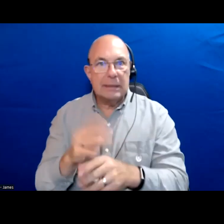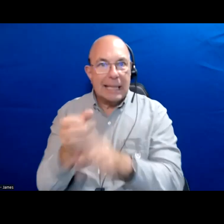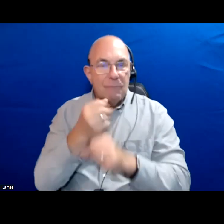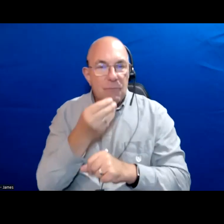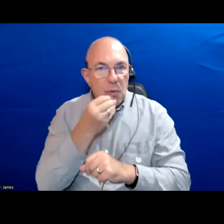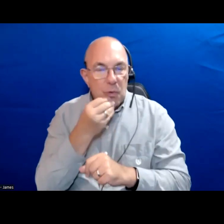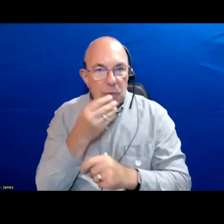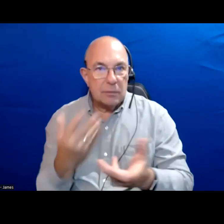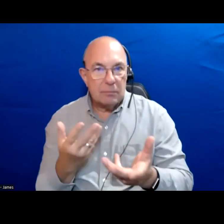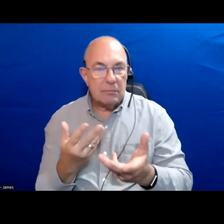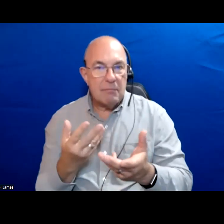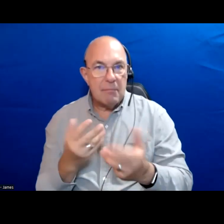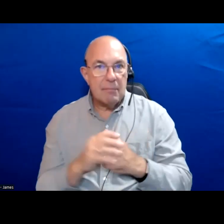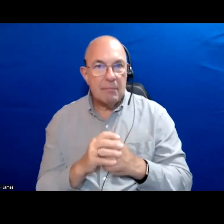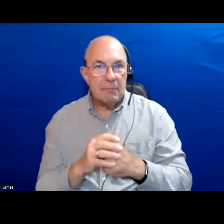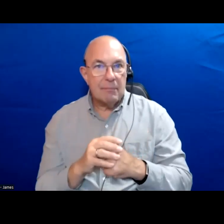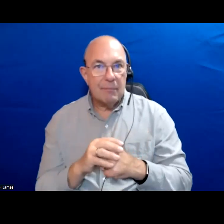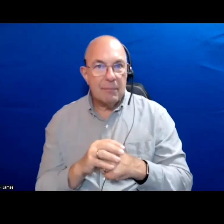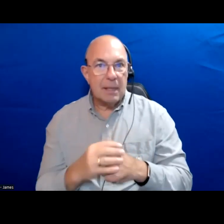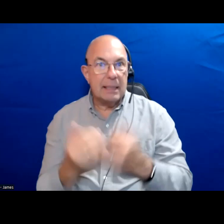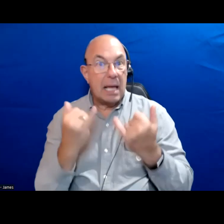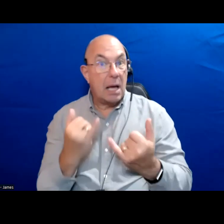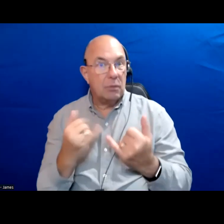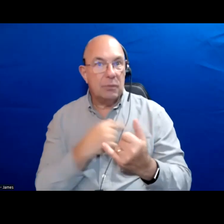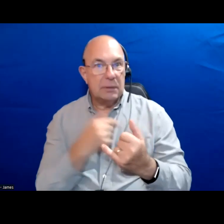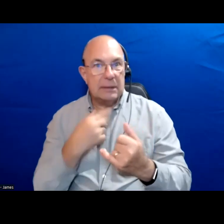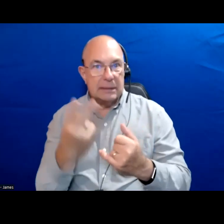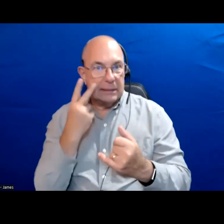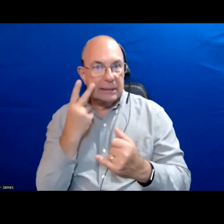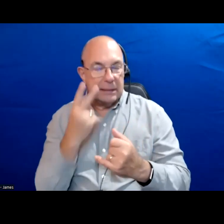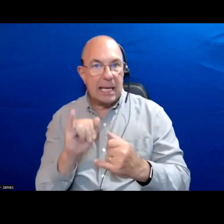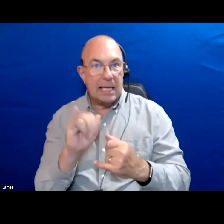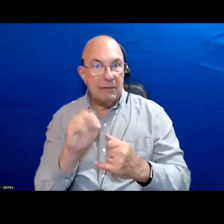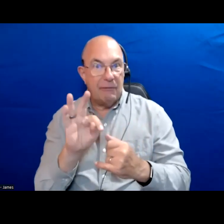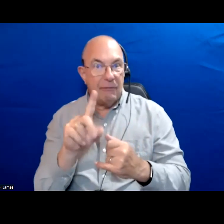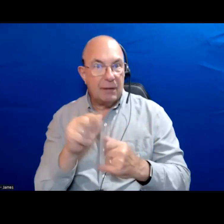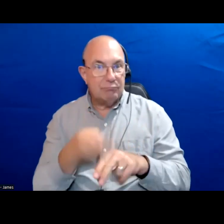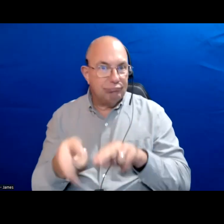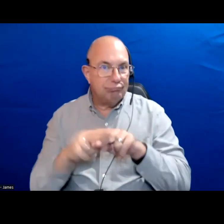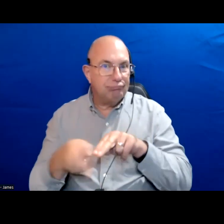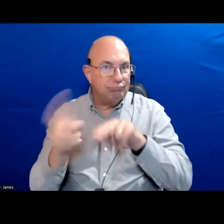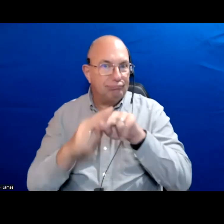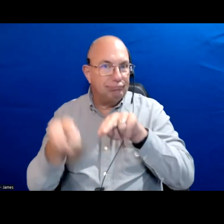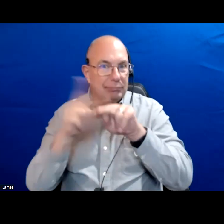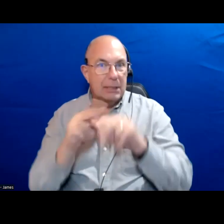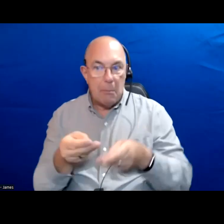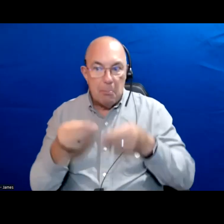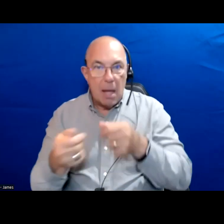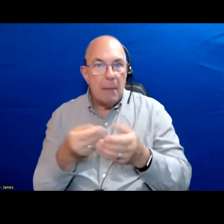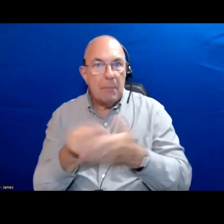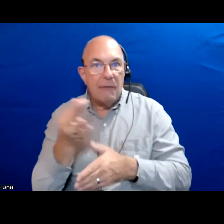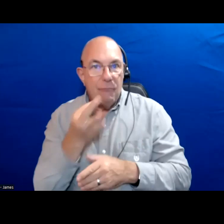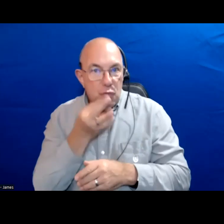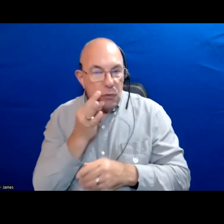And now we are seeing the significant inflation in foods in terms of fruits and vegetables